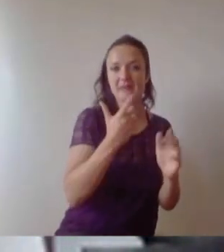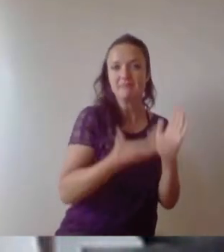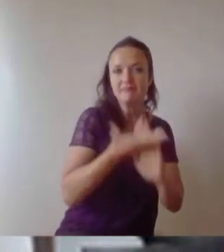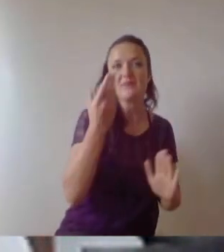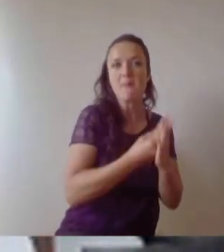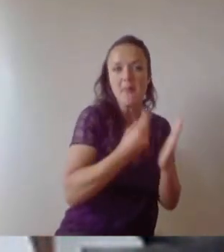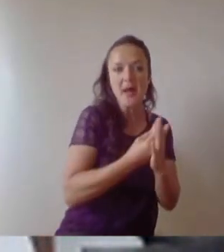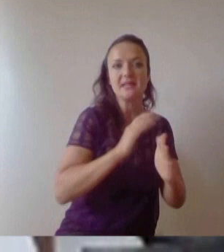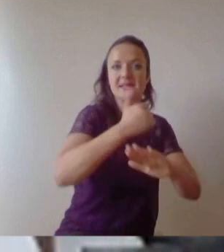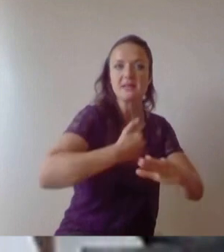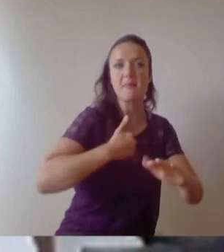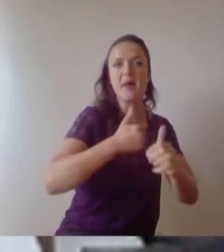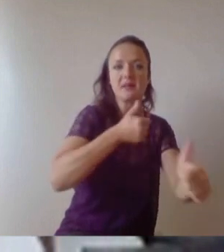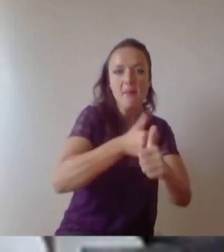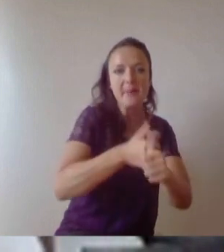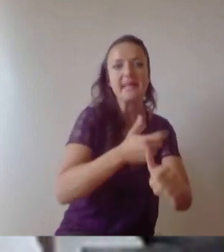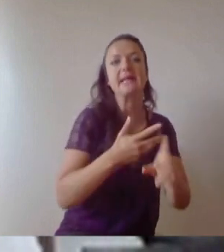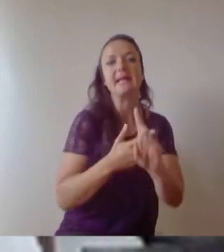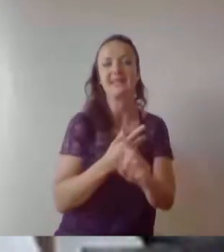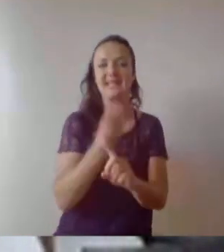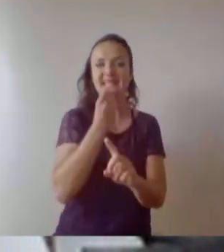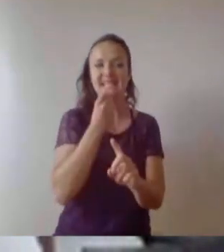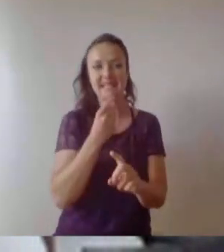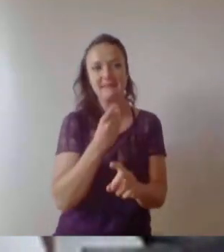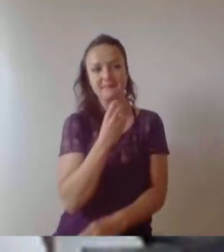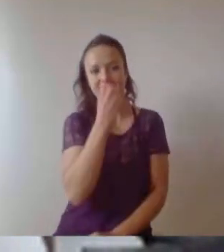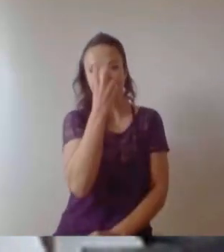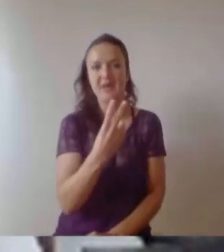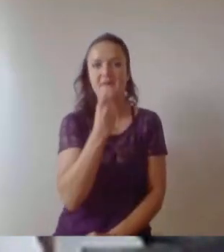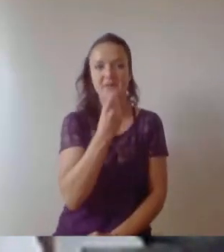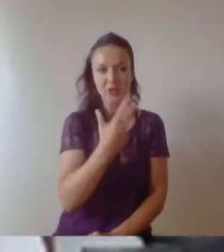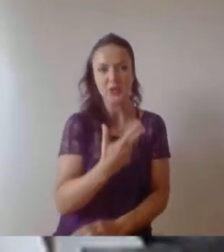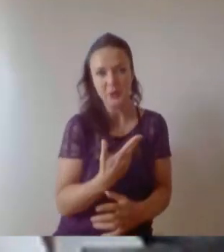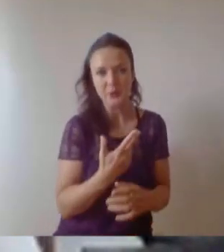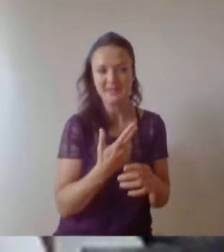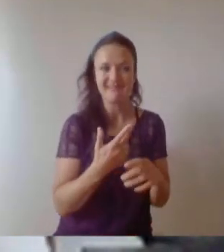I always think the Bristol Engineering students are some of the most resilient and experimental people out there.